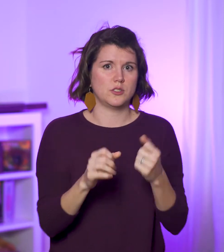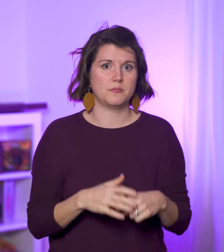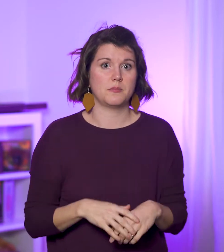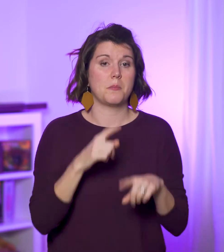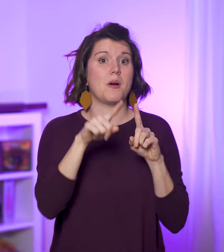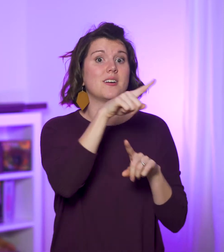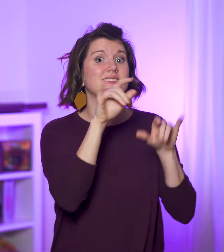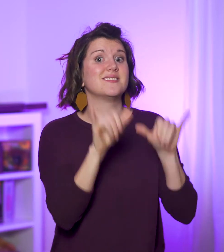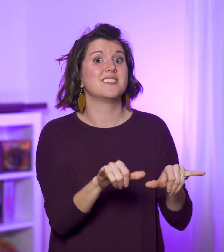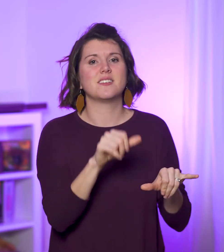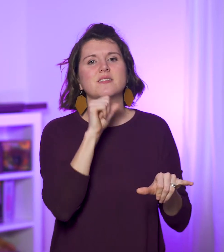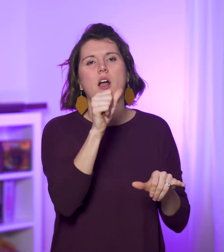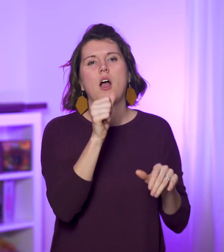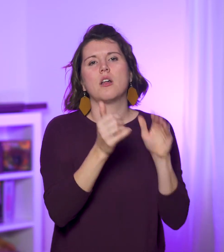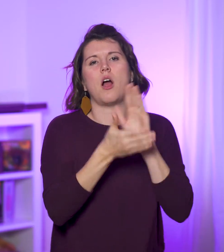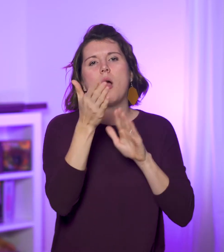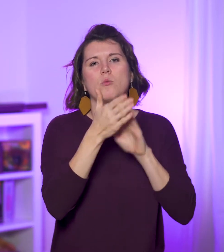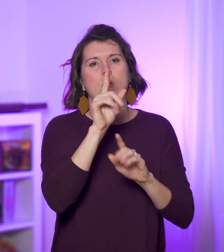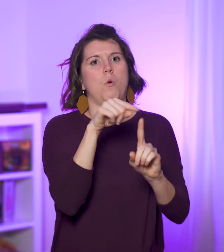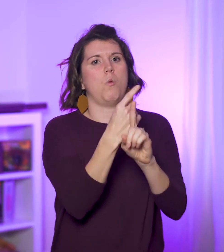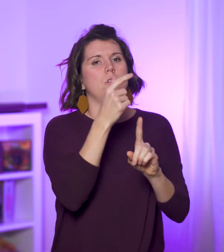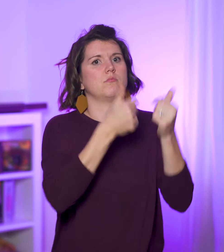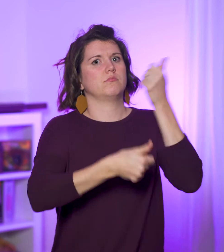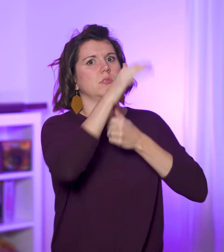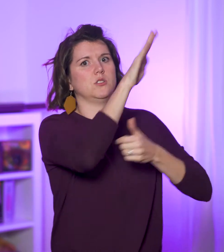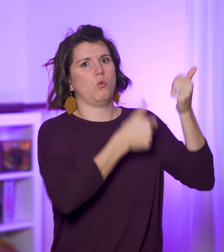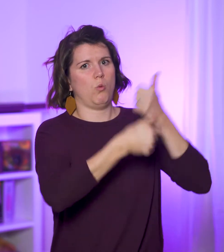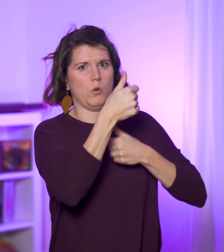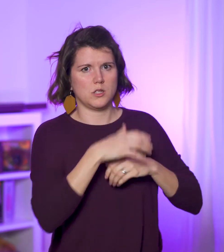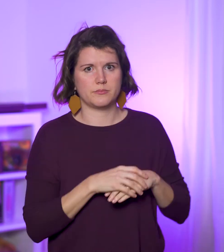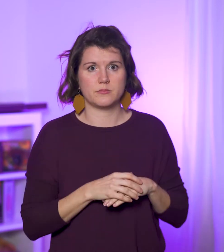But they still only operate under His jurisdiction: